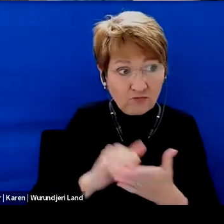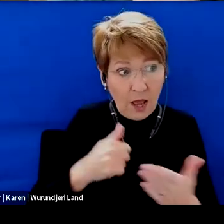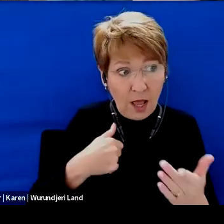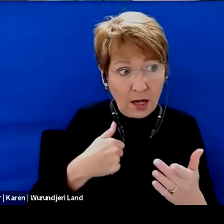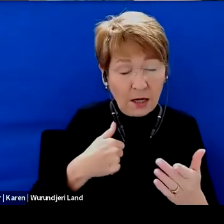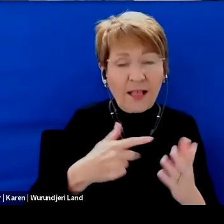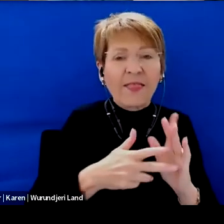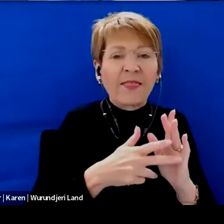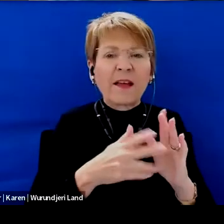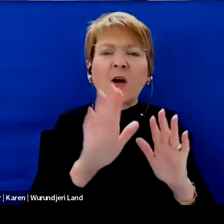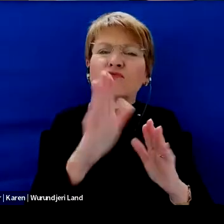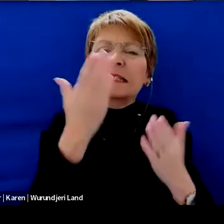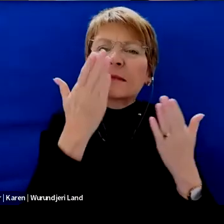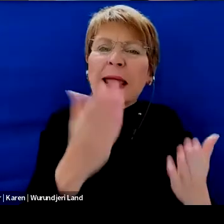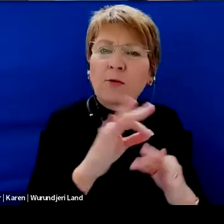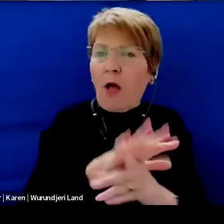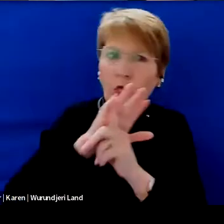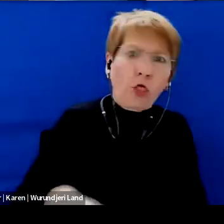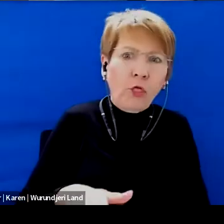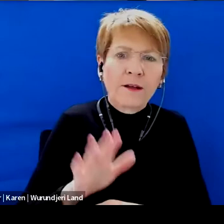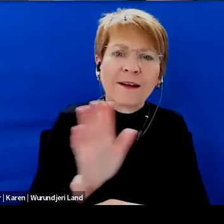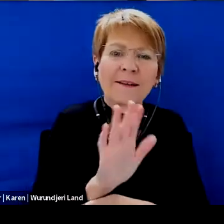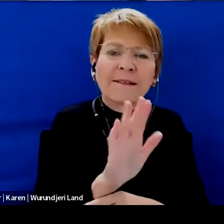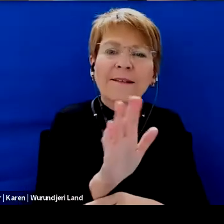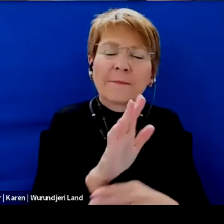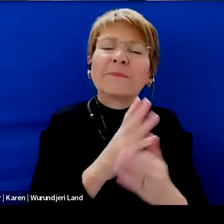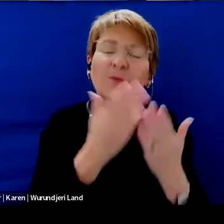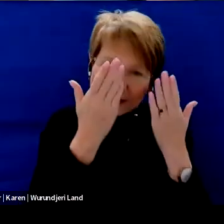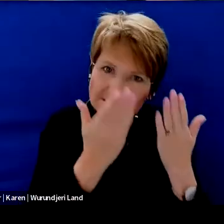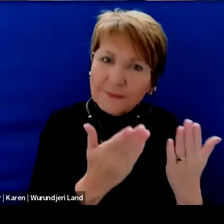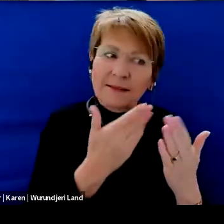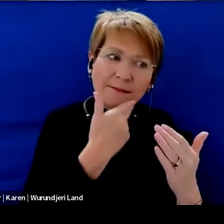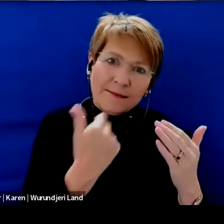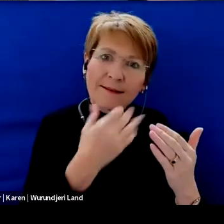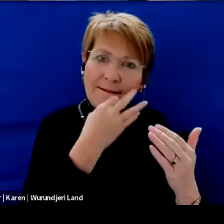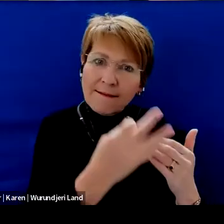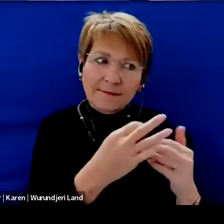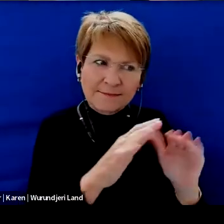me respectfully Of course I do want to emphasize doing it respectfully.